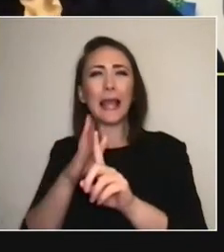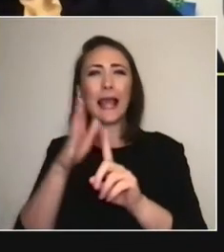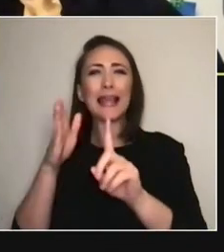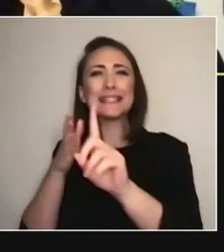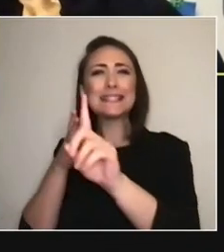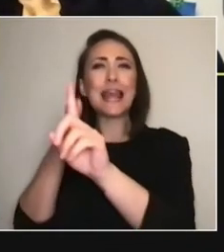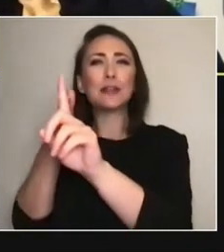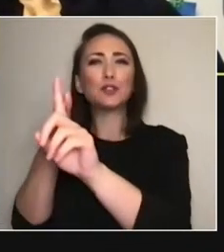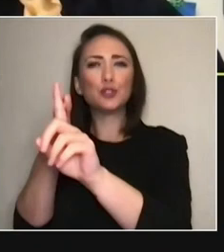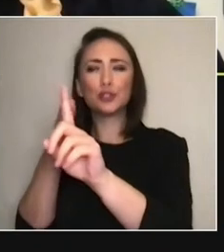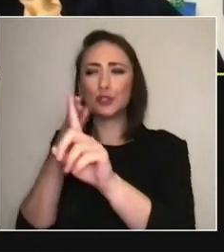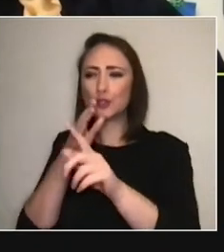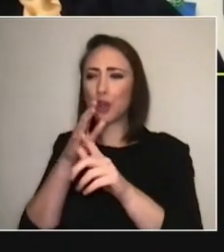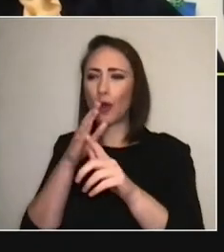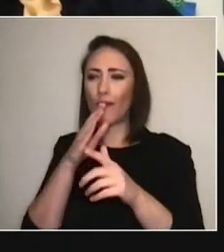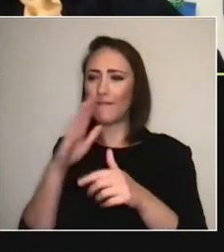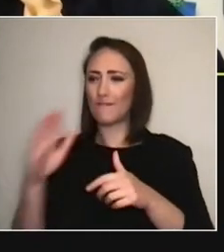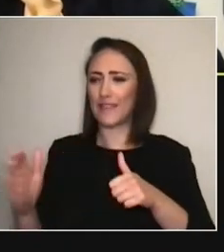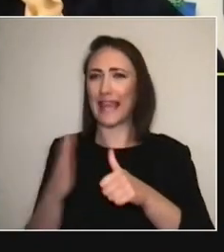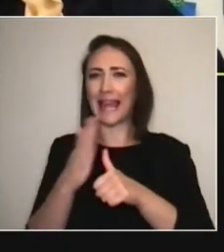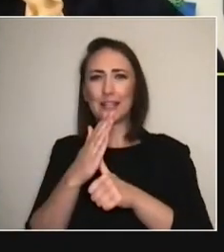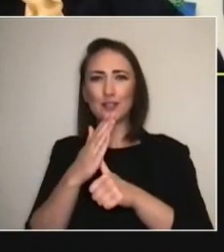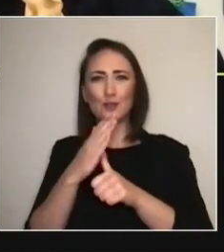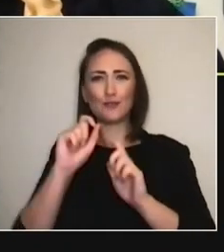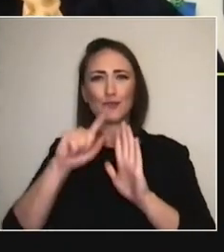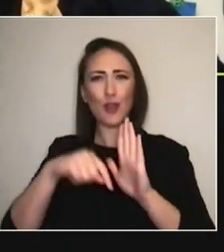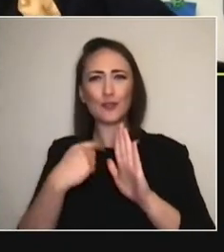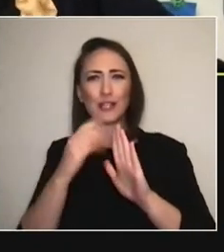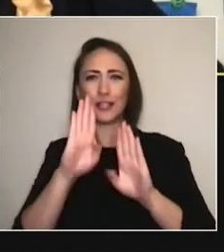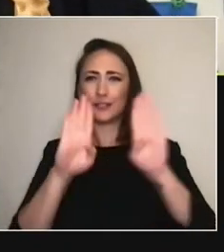and the contextual framing around why it was made in the first place.